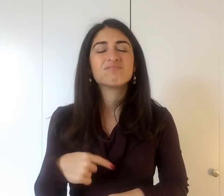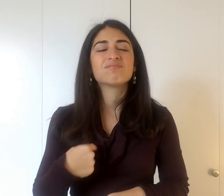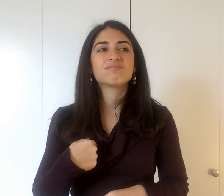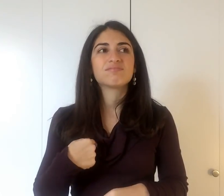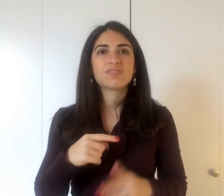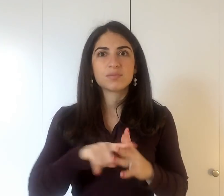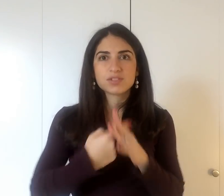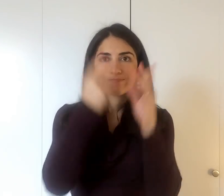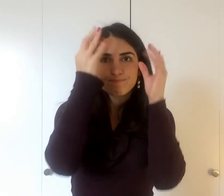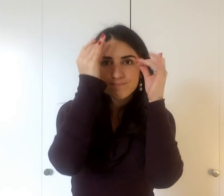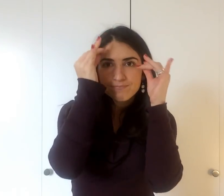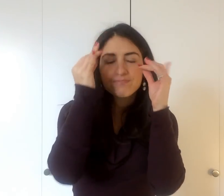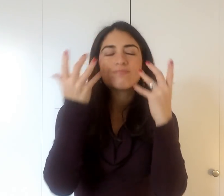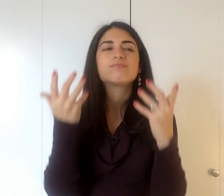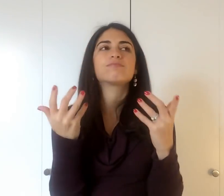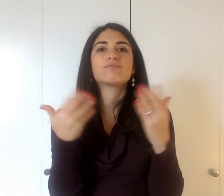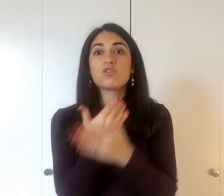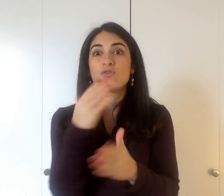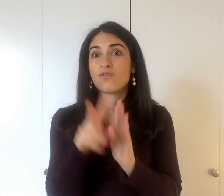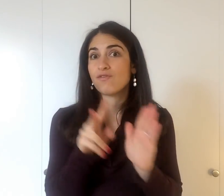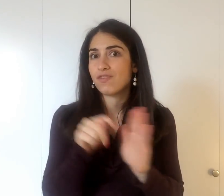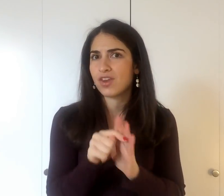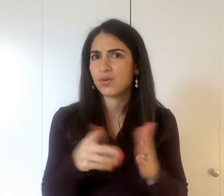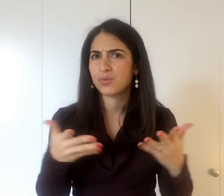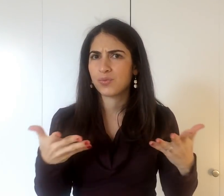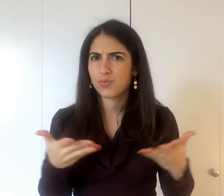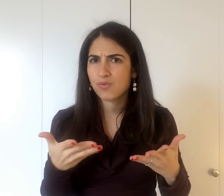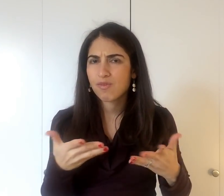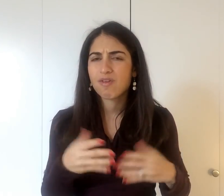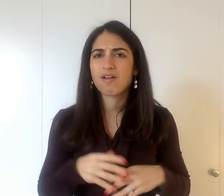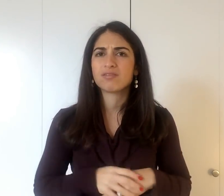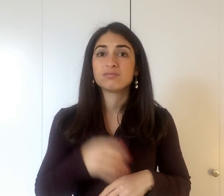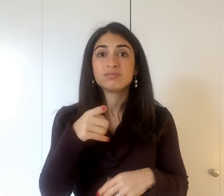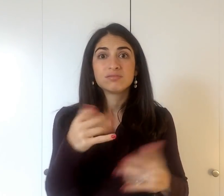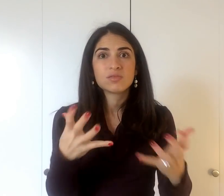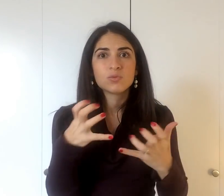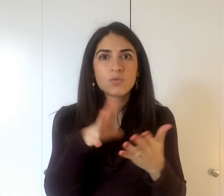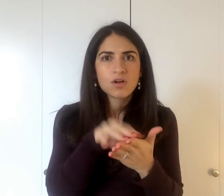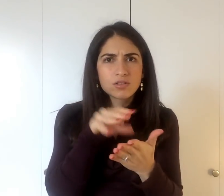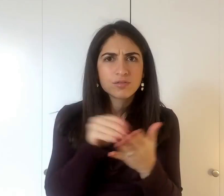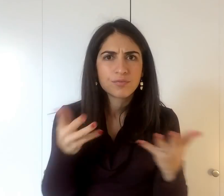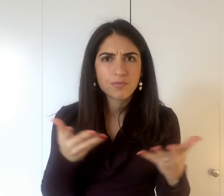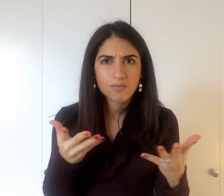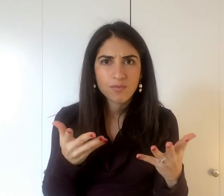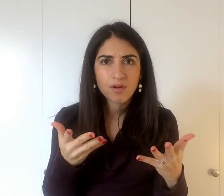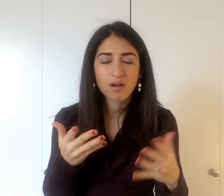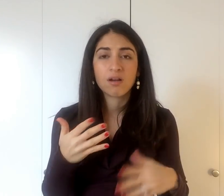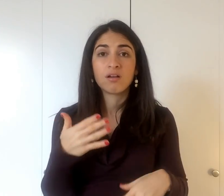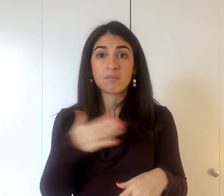For 2018, I've started thinking about what kind of new videos to make, what you'd